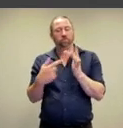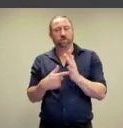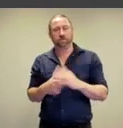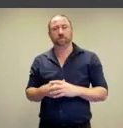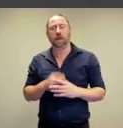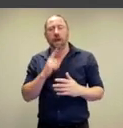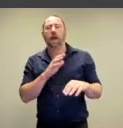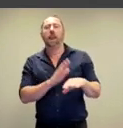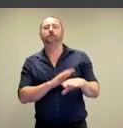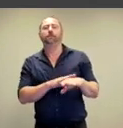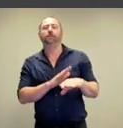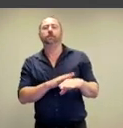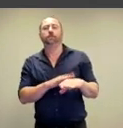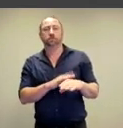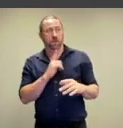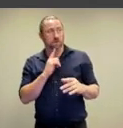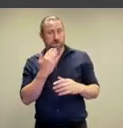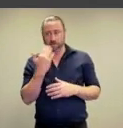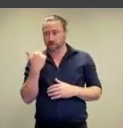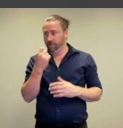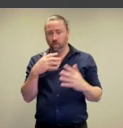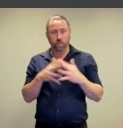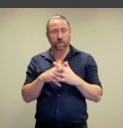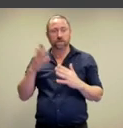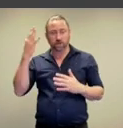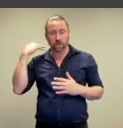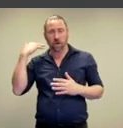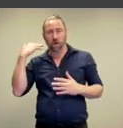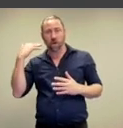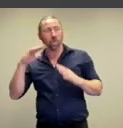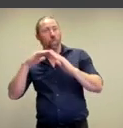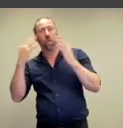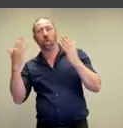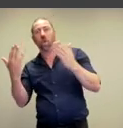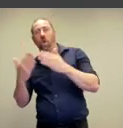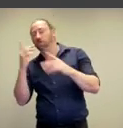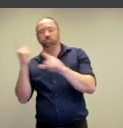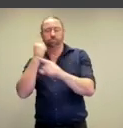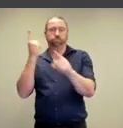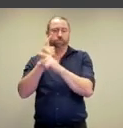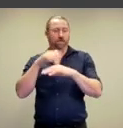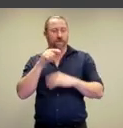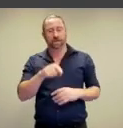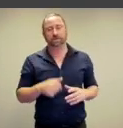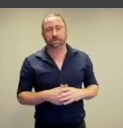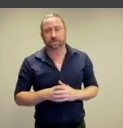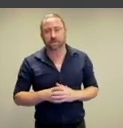on the left, we are looking at a work that was made just a few weeks ago